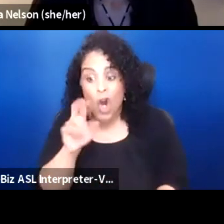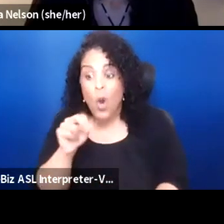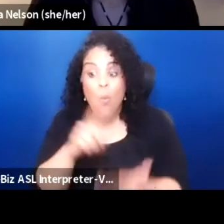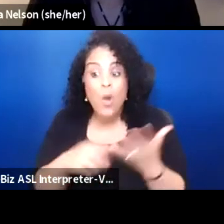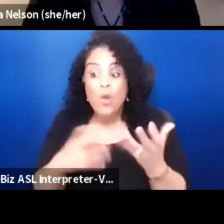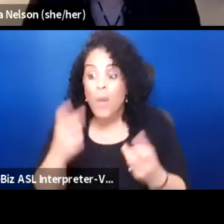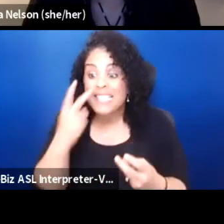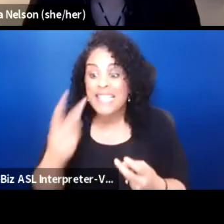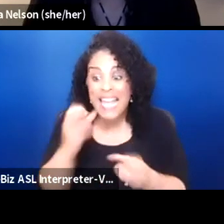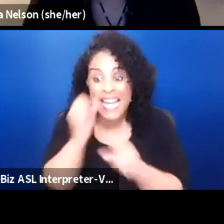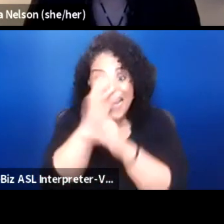Tell us what you want to see.